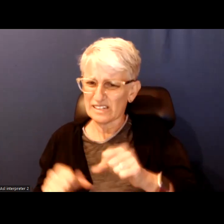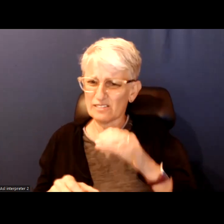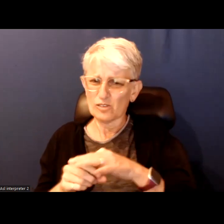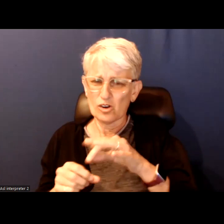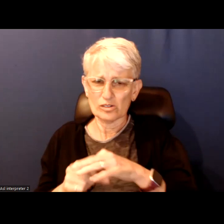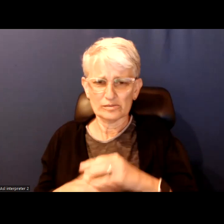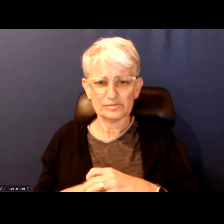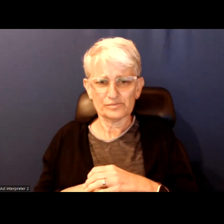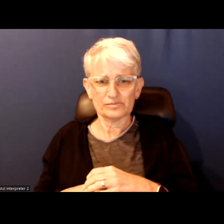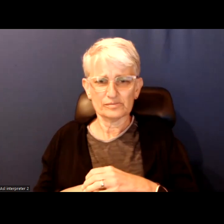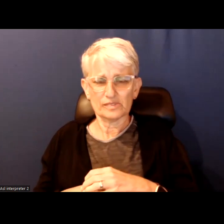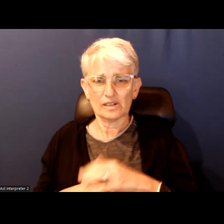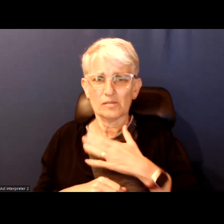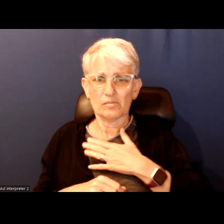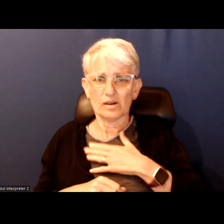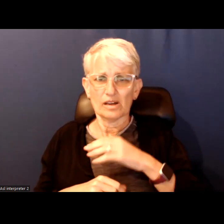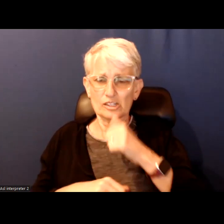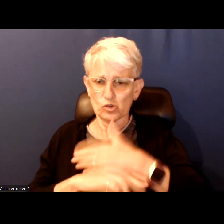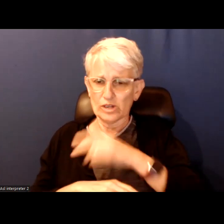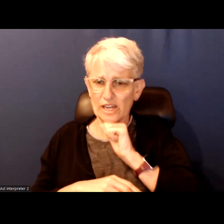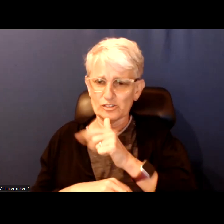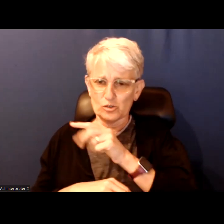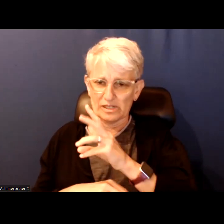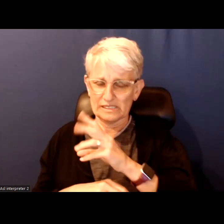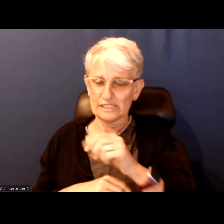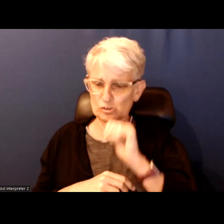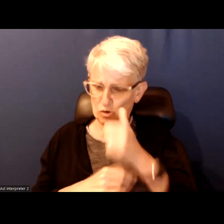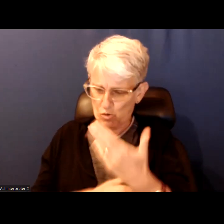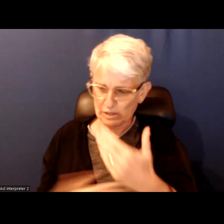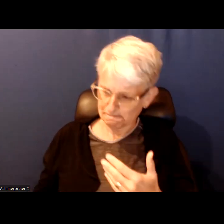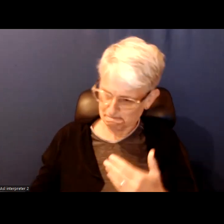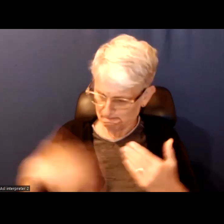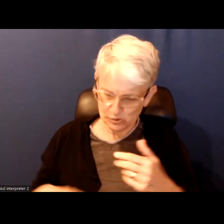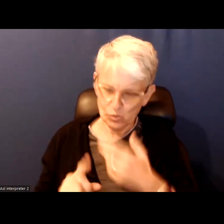I am dragging my 26-year-old daughter with me tomorrow morning to go vote. So, there you go.